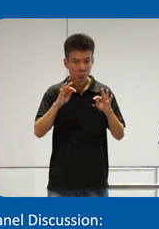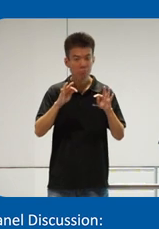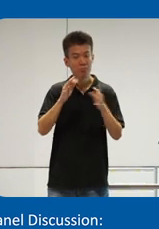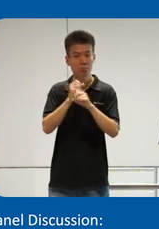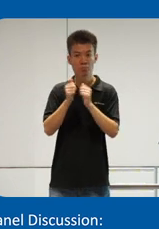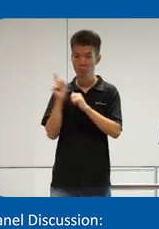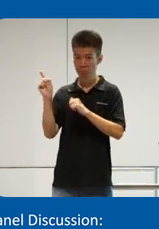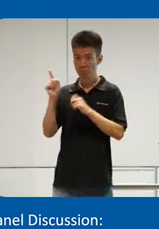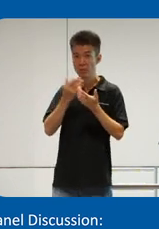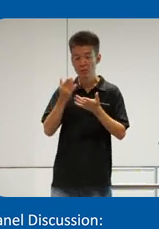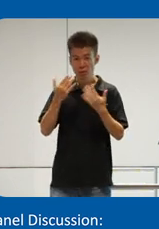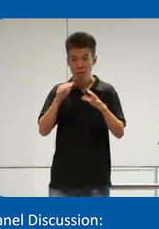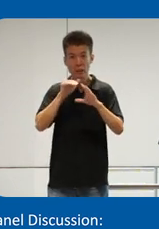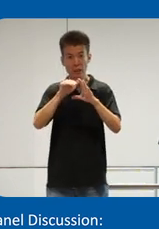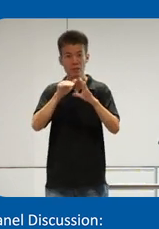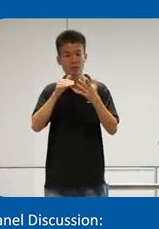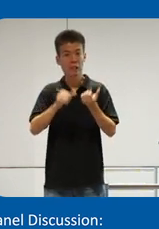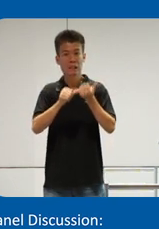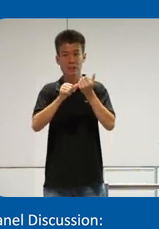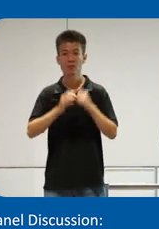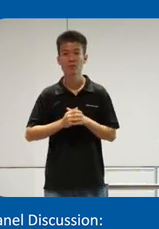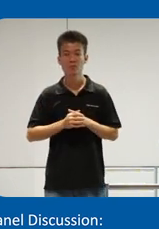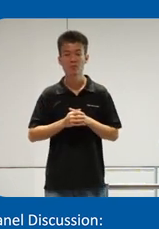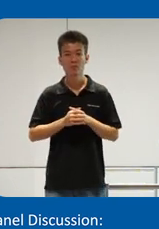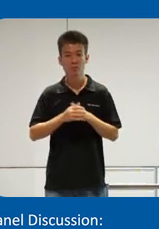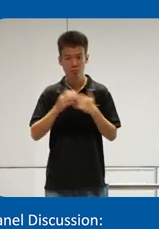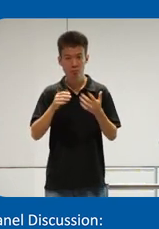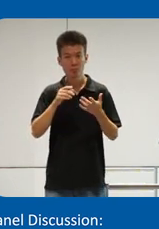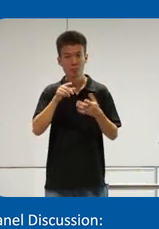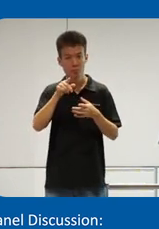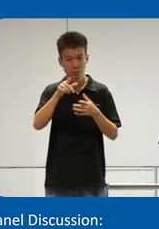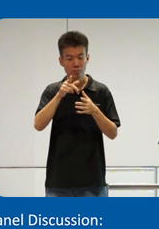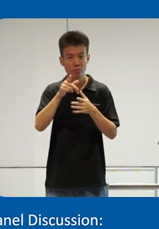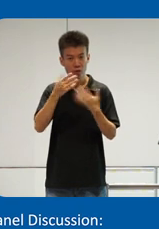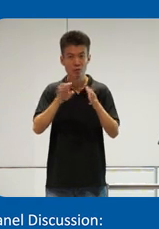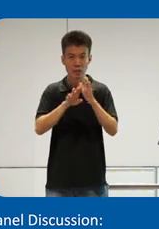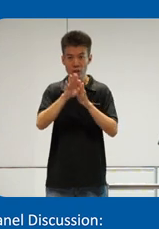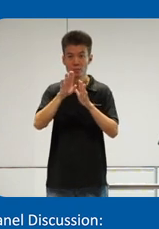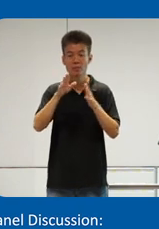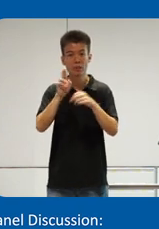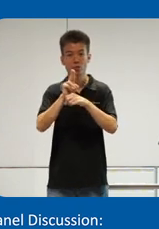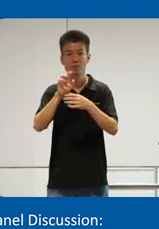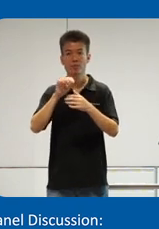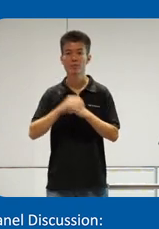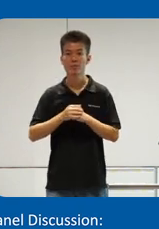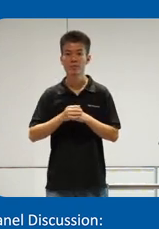about things like accessibility assistant which helps you actually develop uh using uh the tools